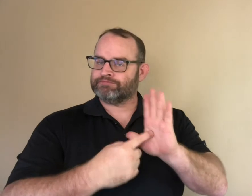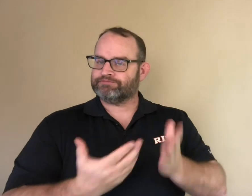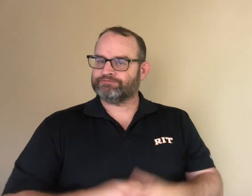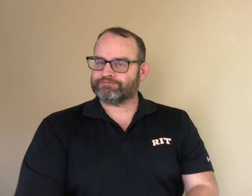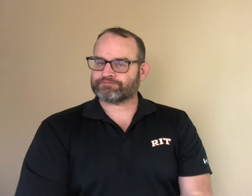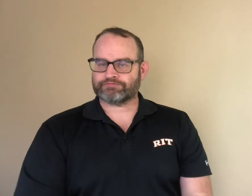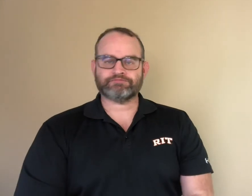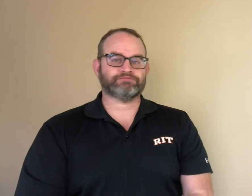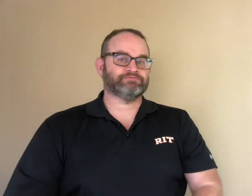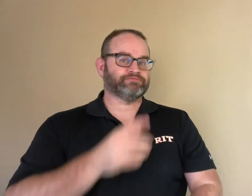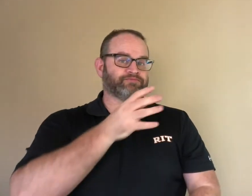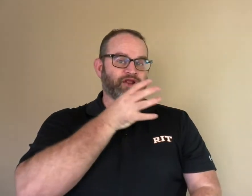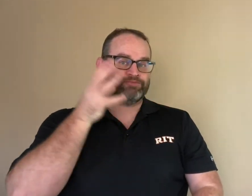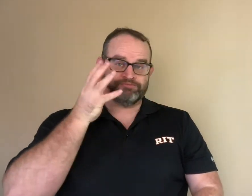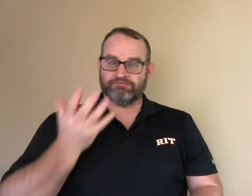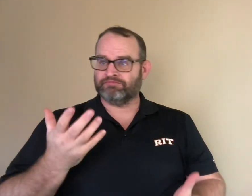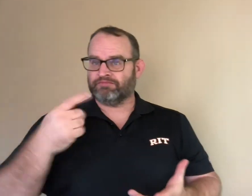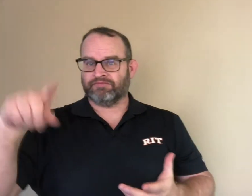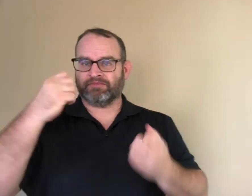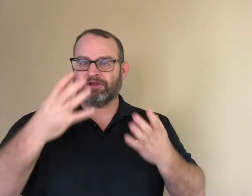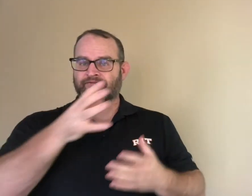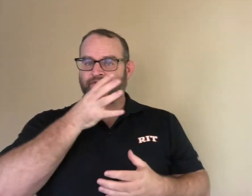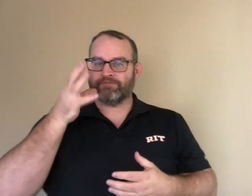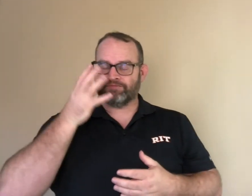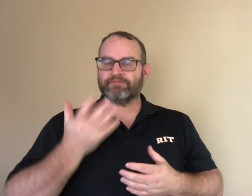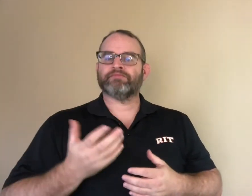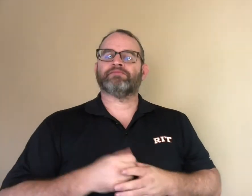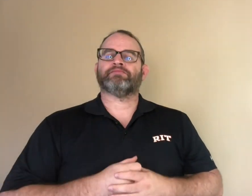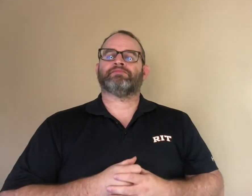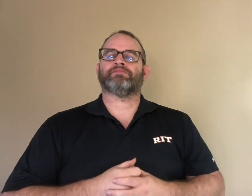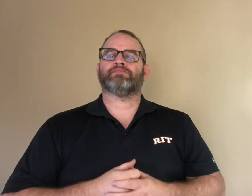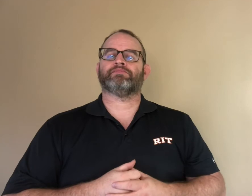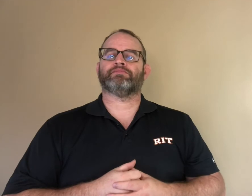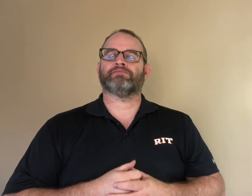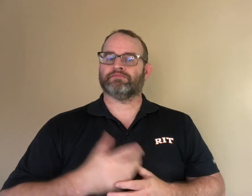For example, there are farms all over.